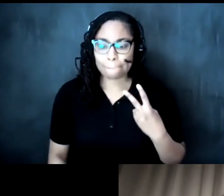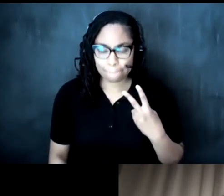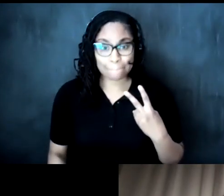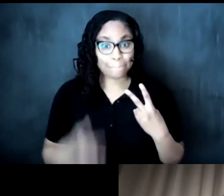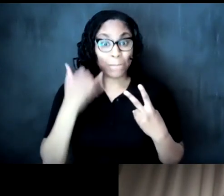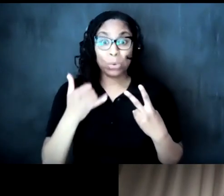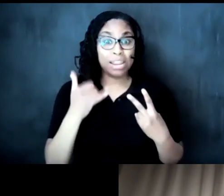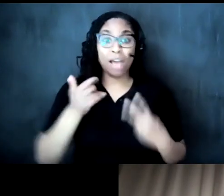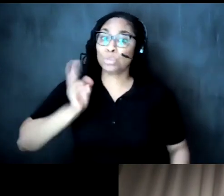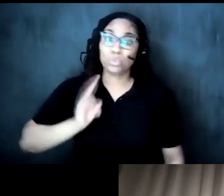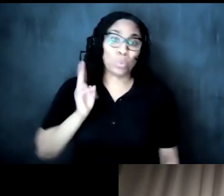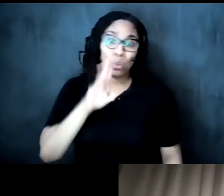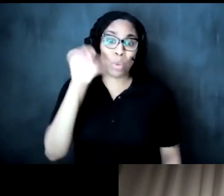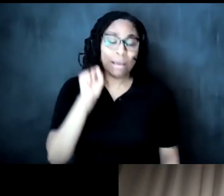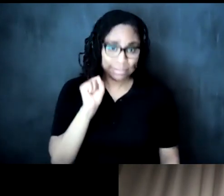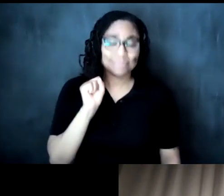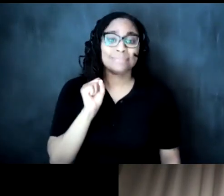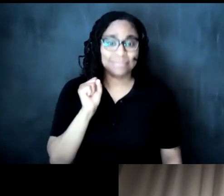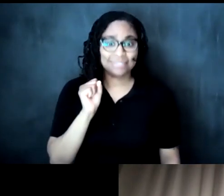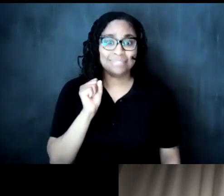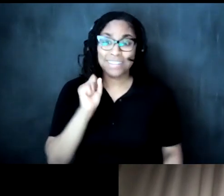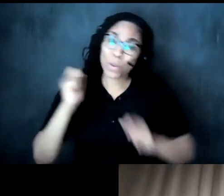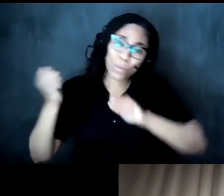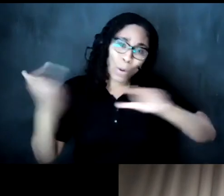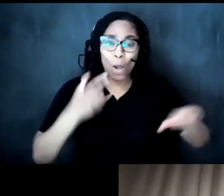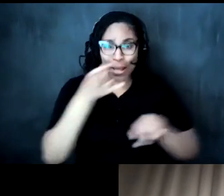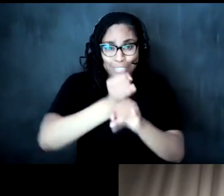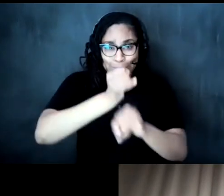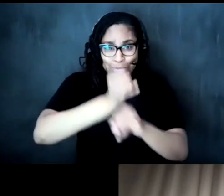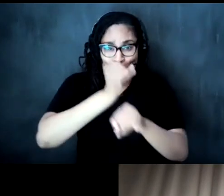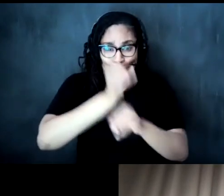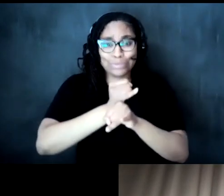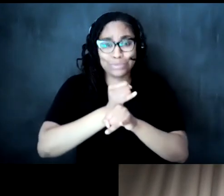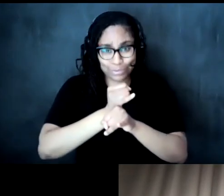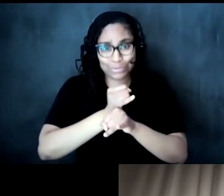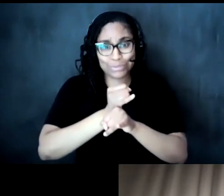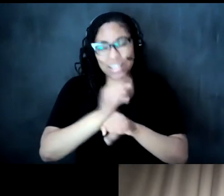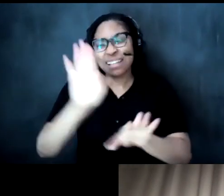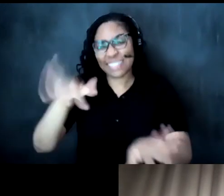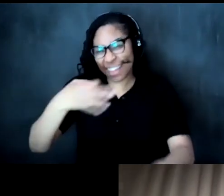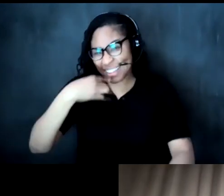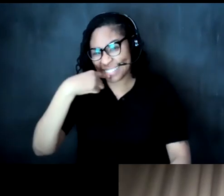the united states where all of our institutions are like i mentioned are forced to to think